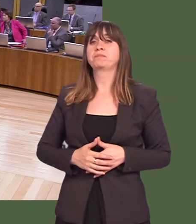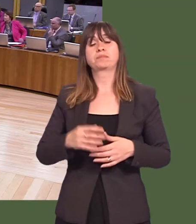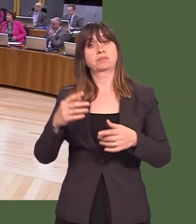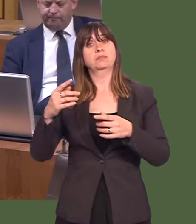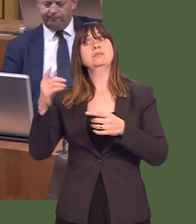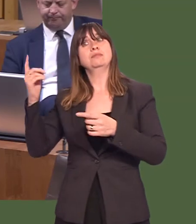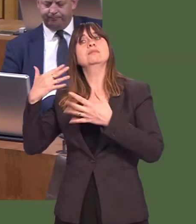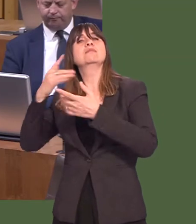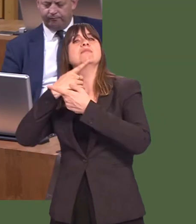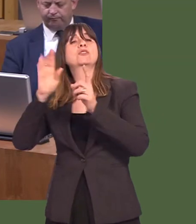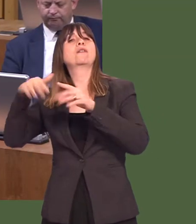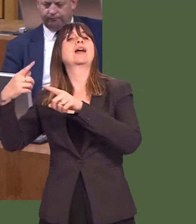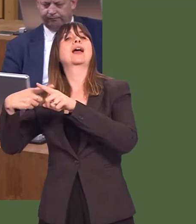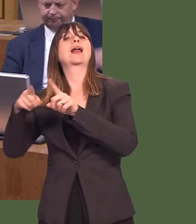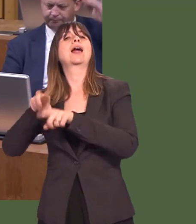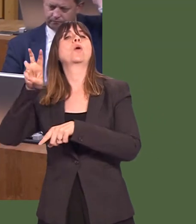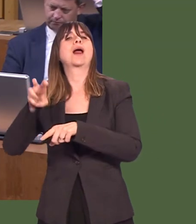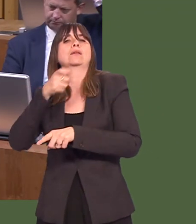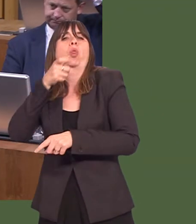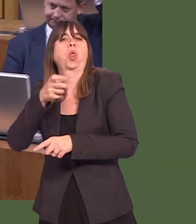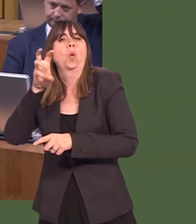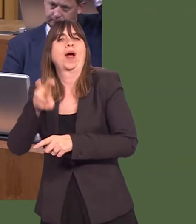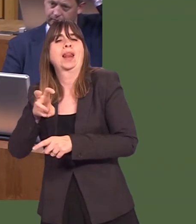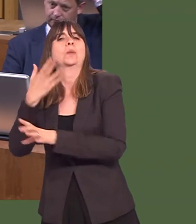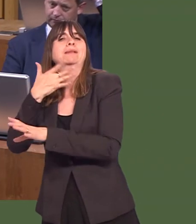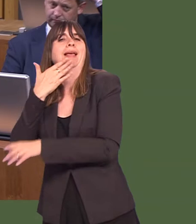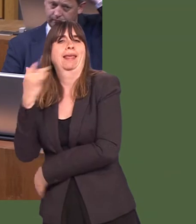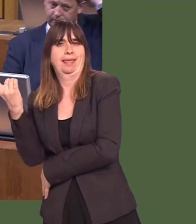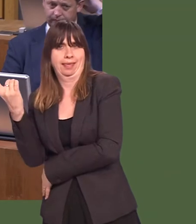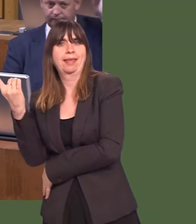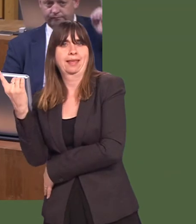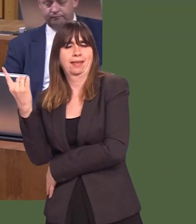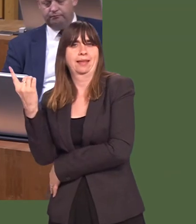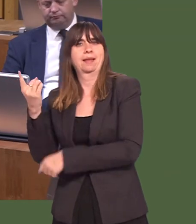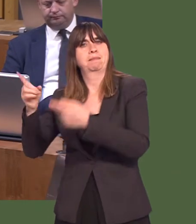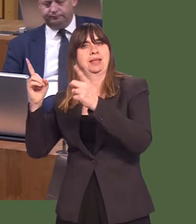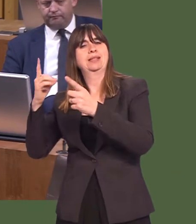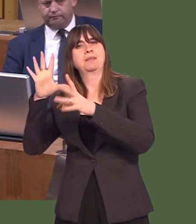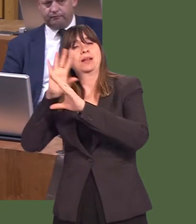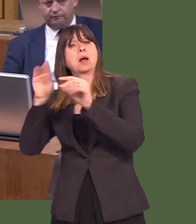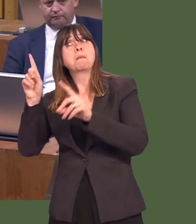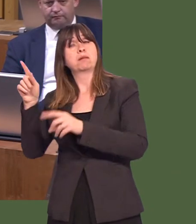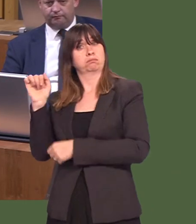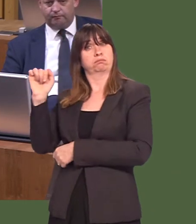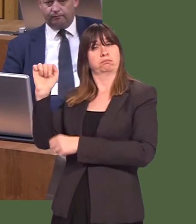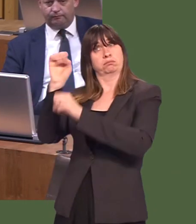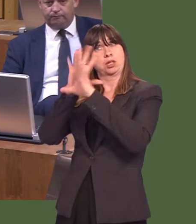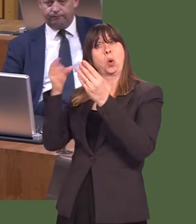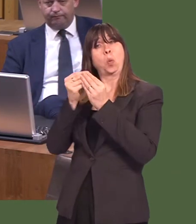having somebody in every school in England and Wales. I know that was a mistake on her part, and the idea behind what she suggested is one